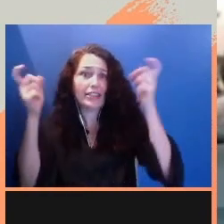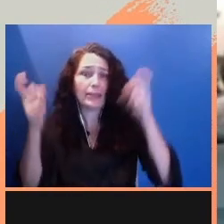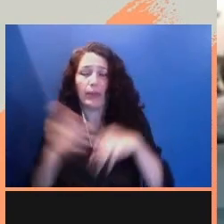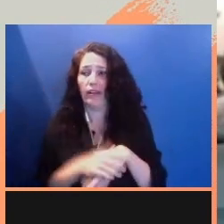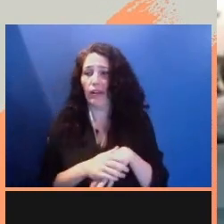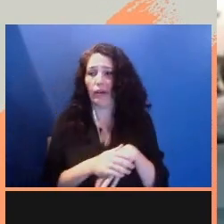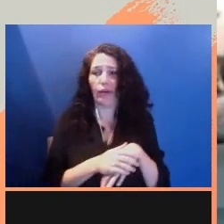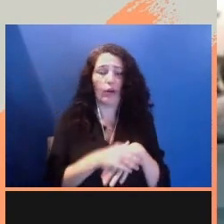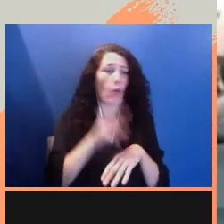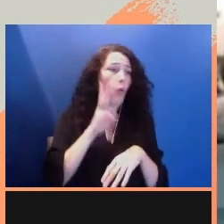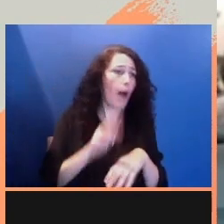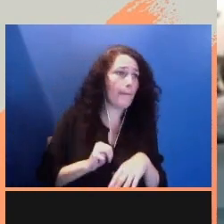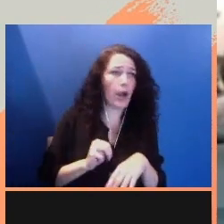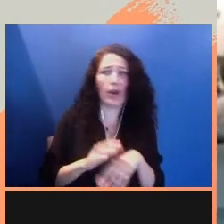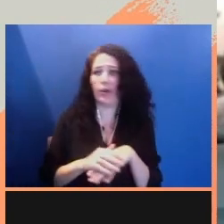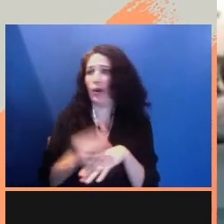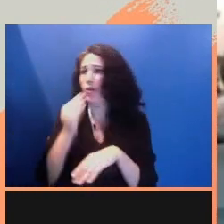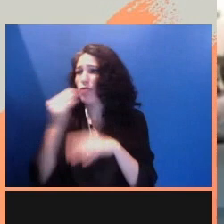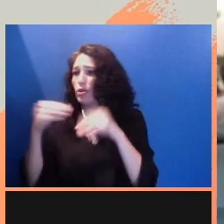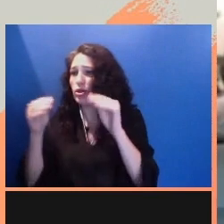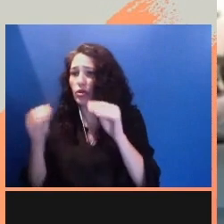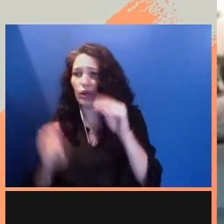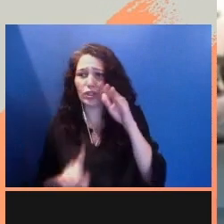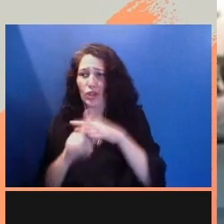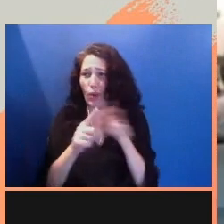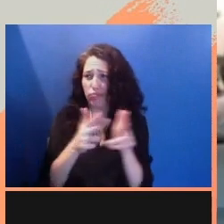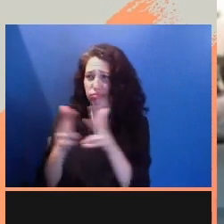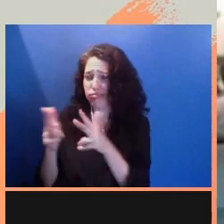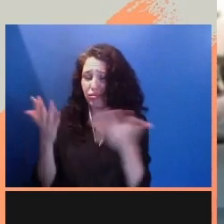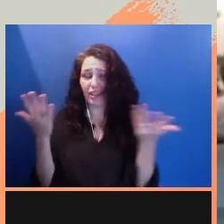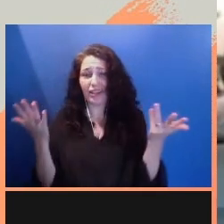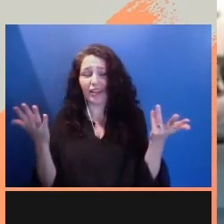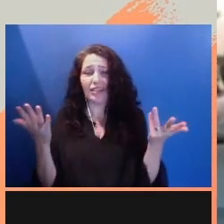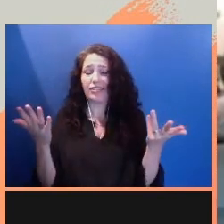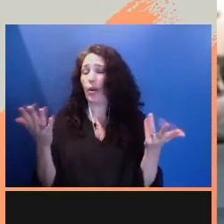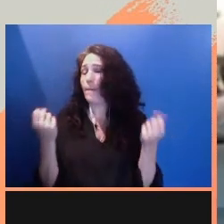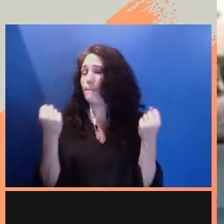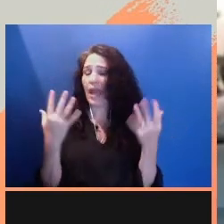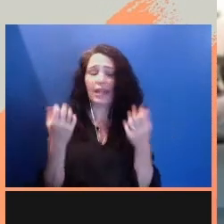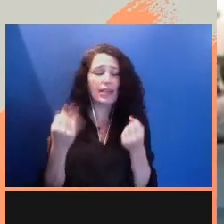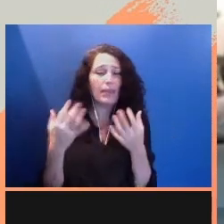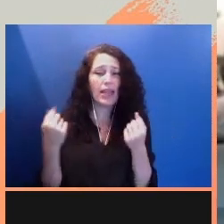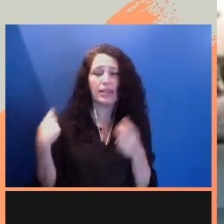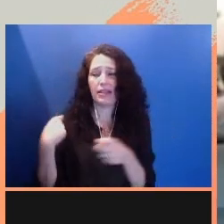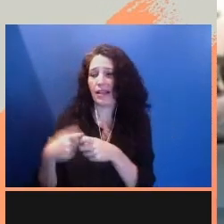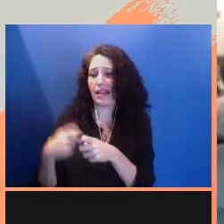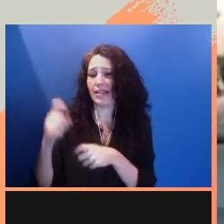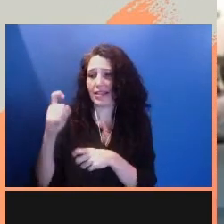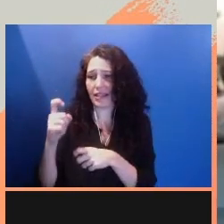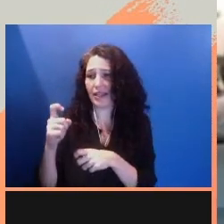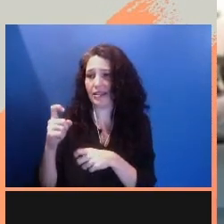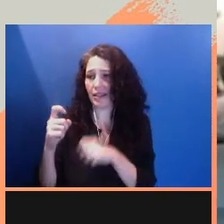Recent FBI reports show Latinx are facing a surge of increased violent attacks.